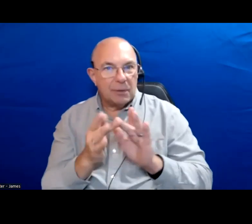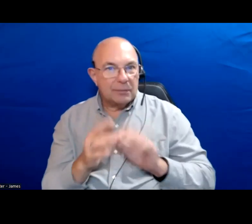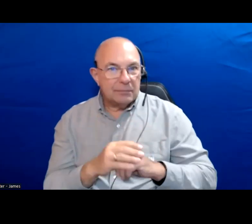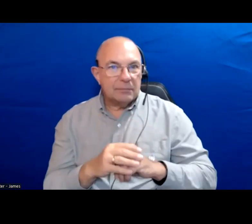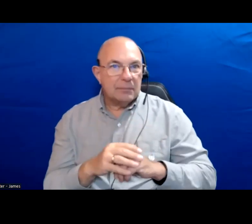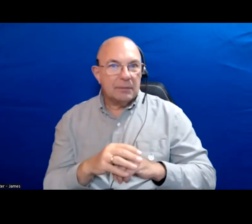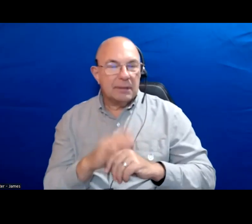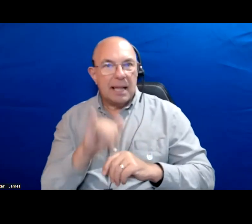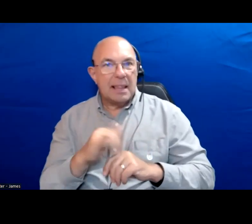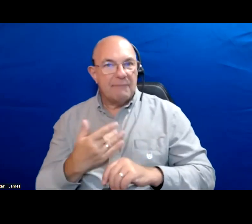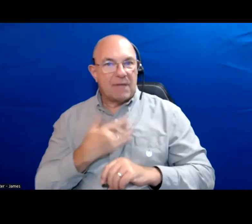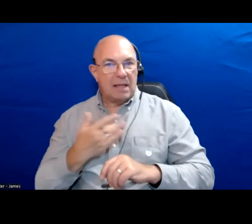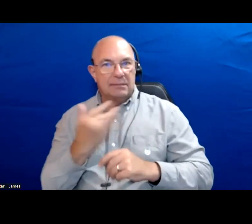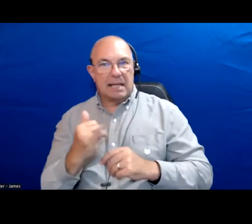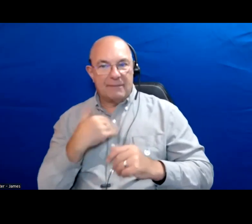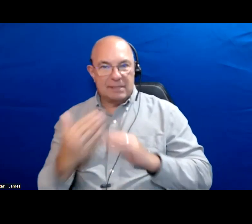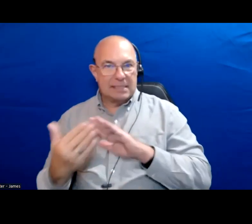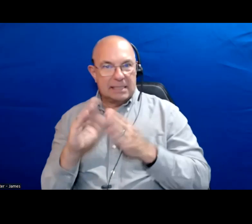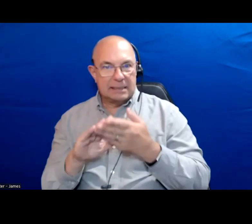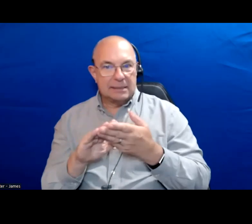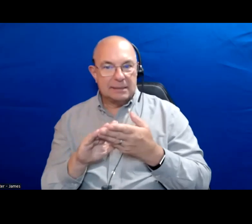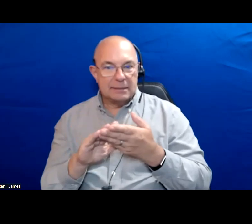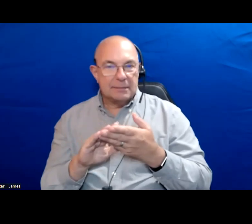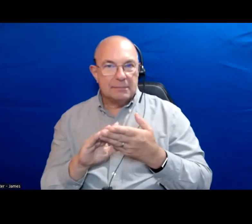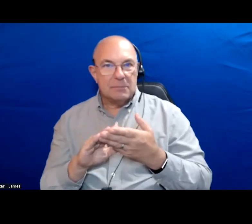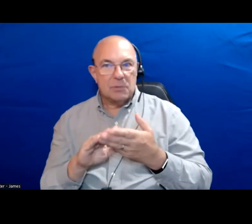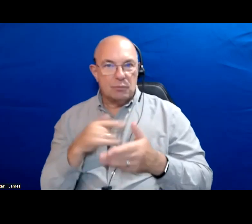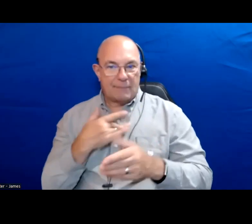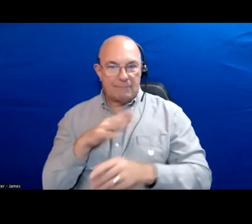of having a city that cares for you and that you belong in.